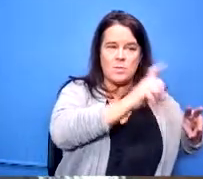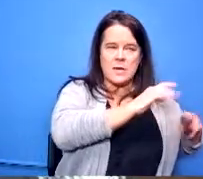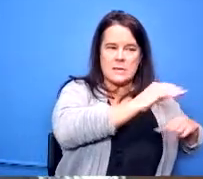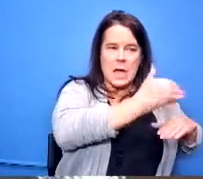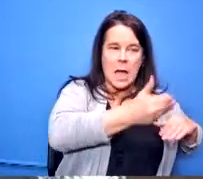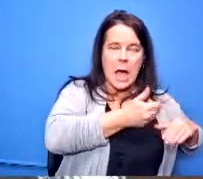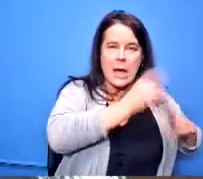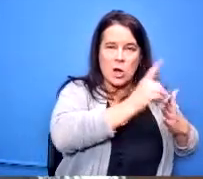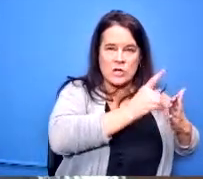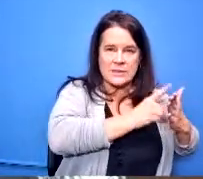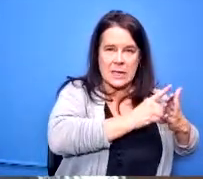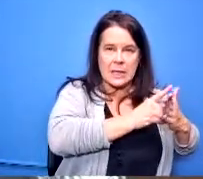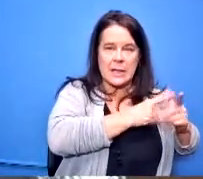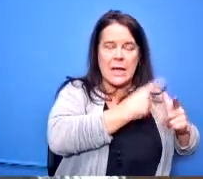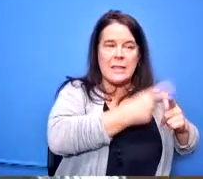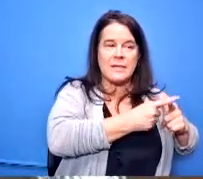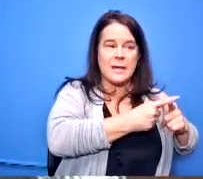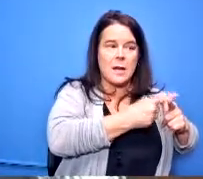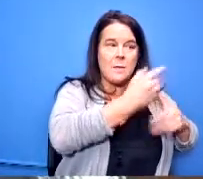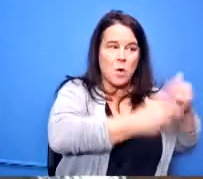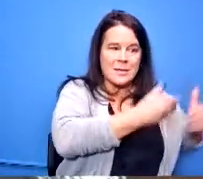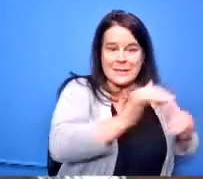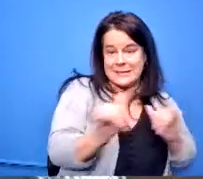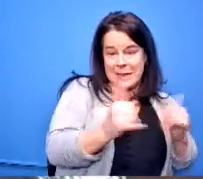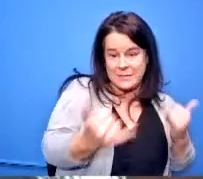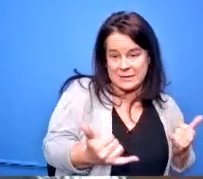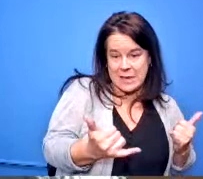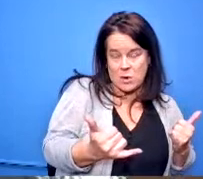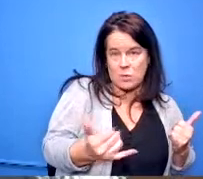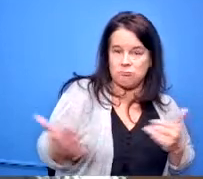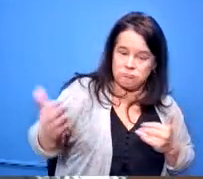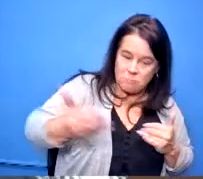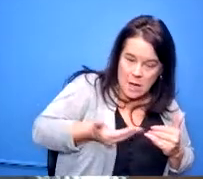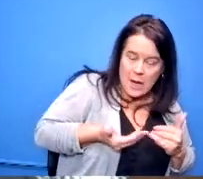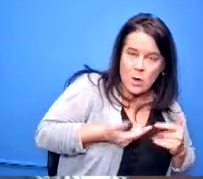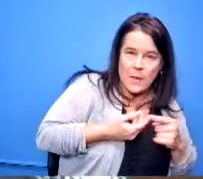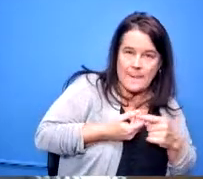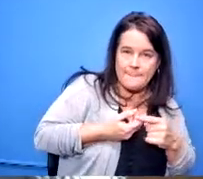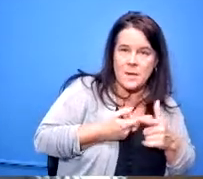this process just like you are now bring them on board we'd have a number of meetings they would